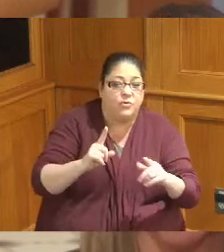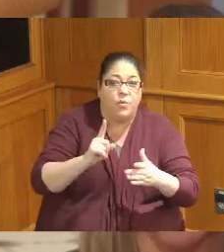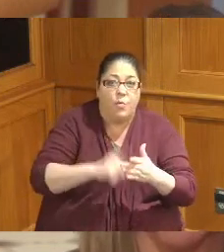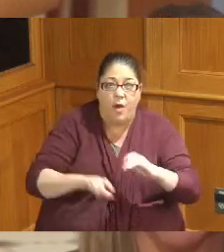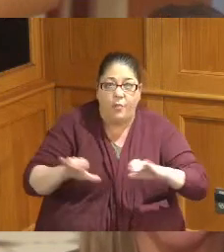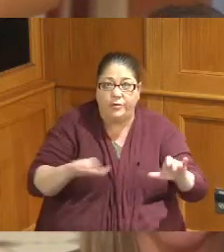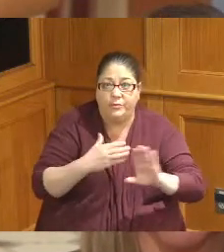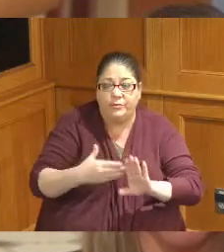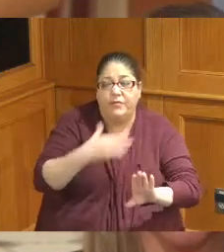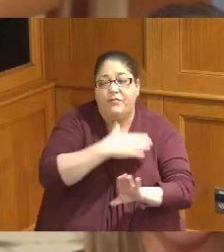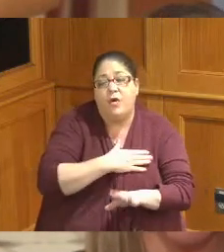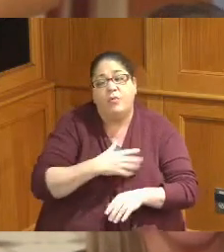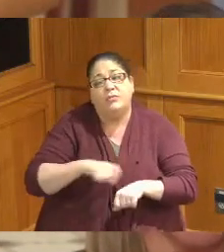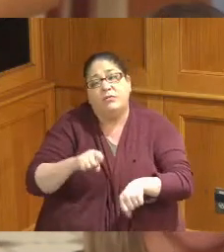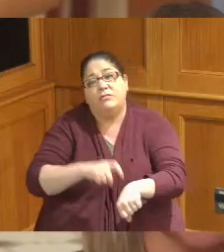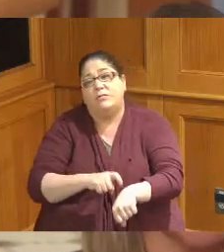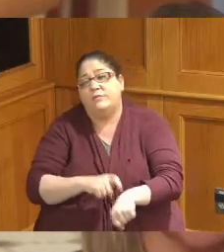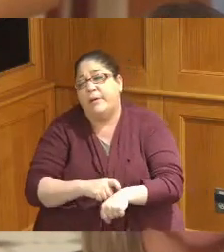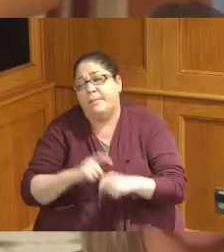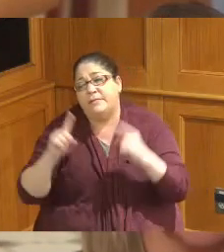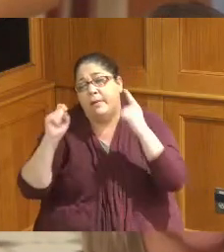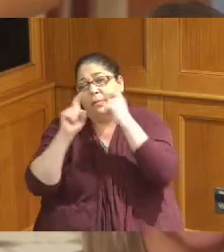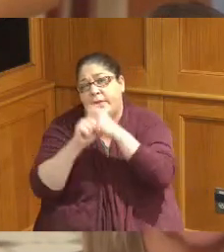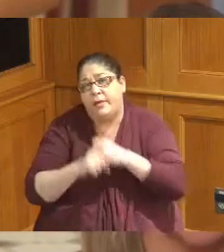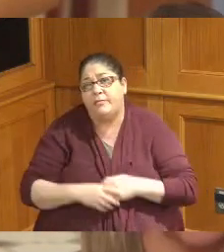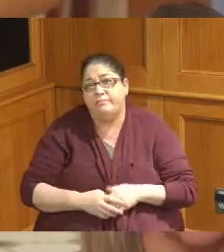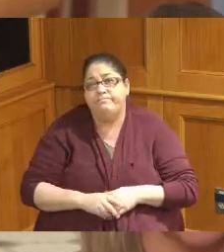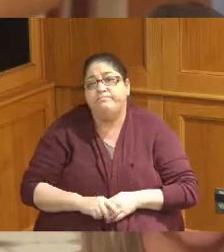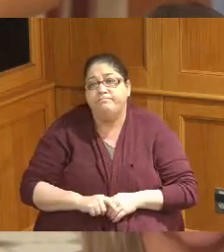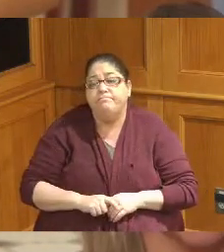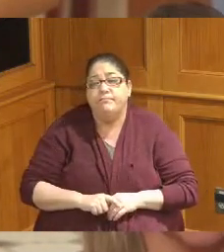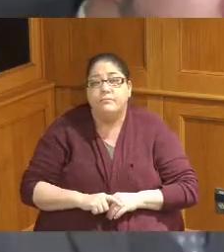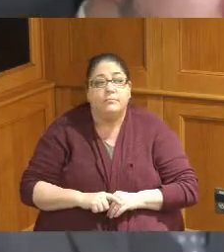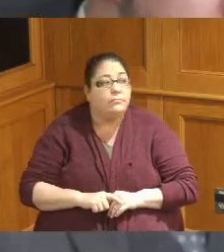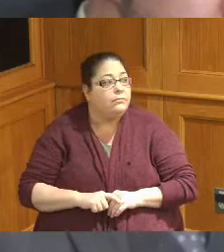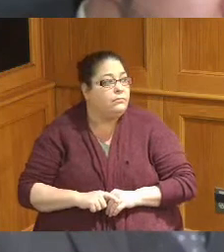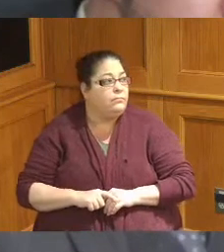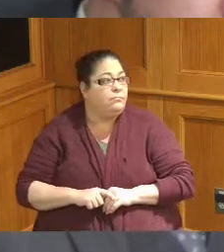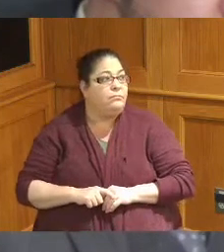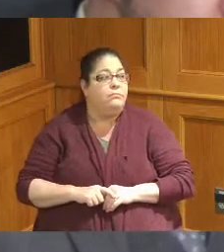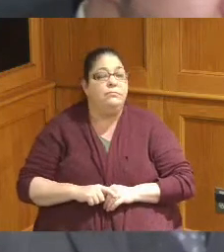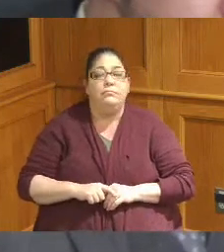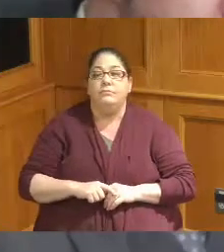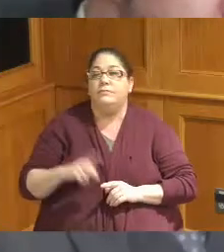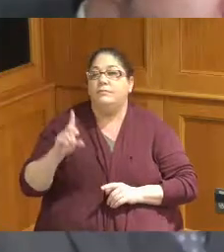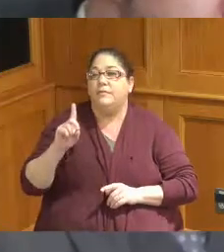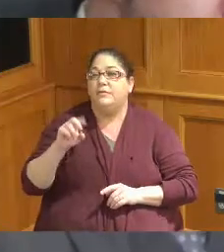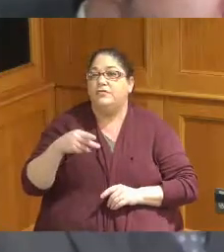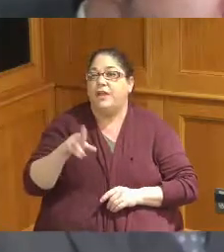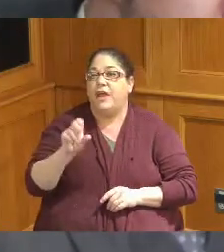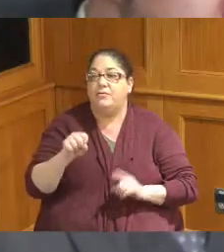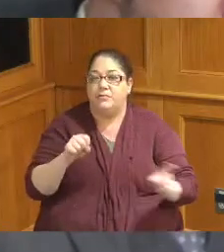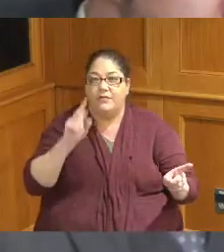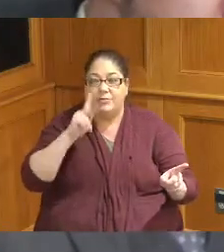Tip Top Again okay yeah and I have actually been to the treatment plant so I actually know what